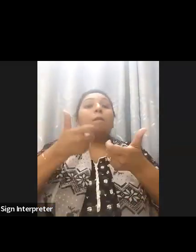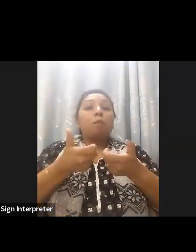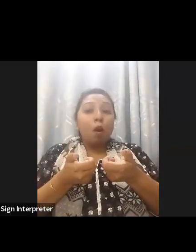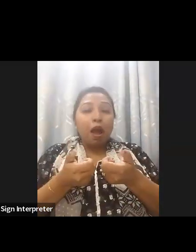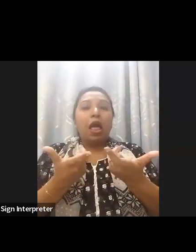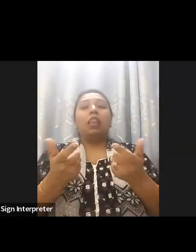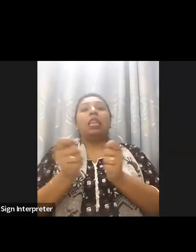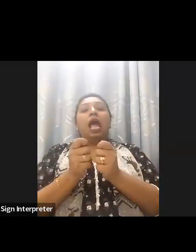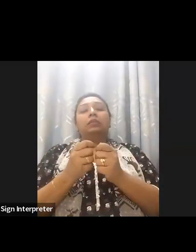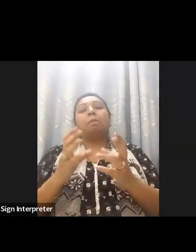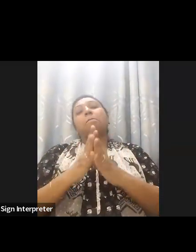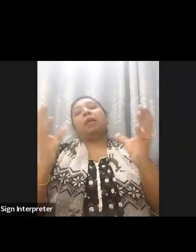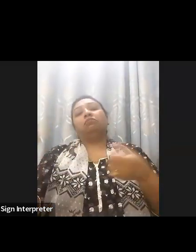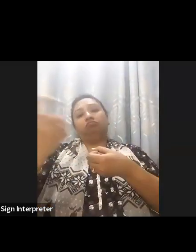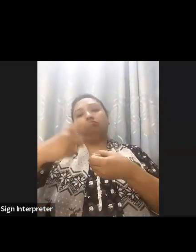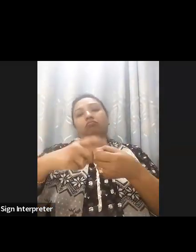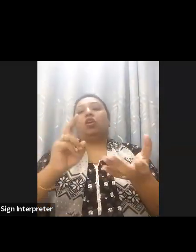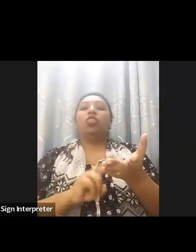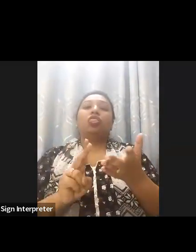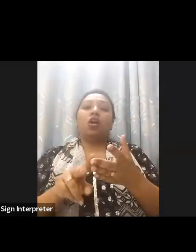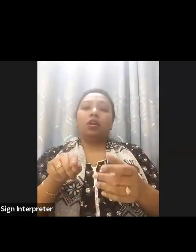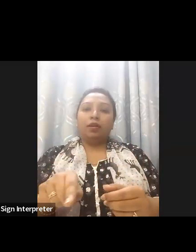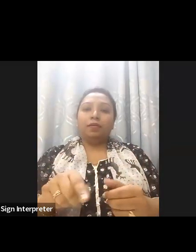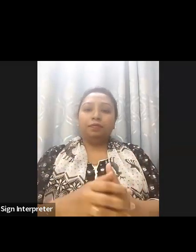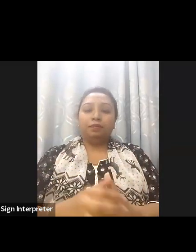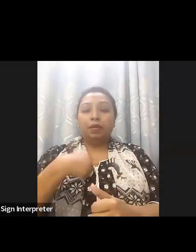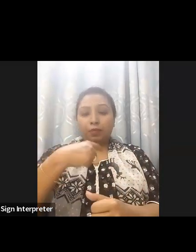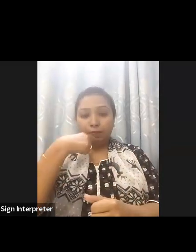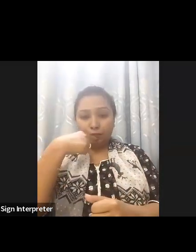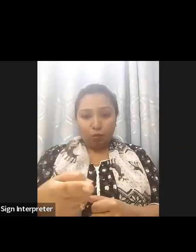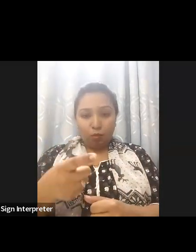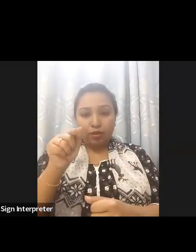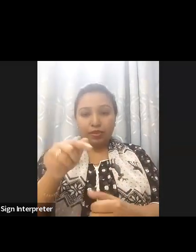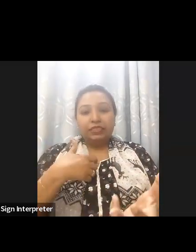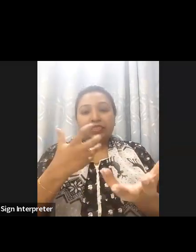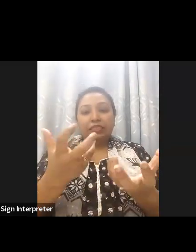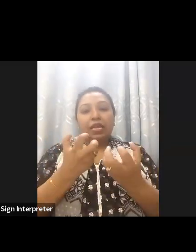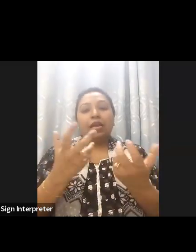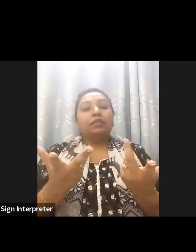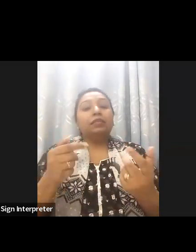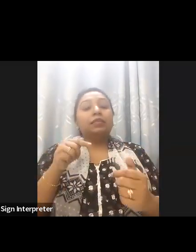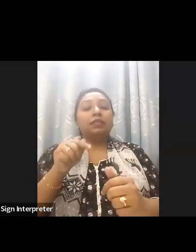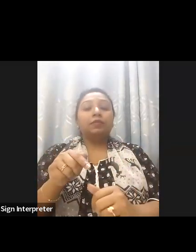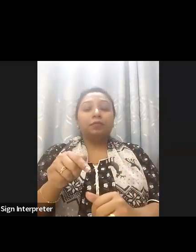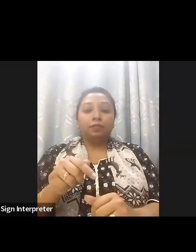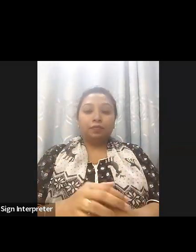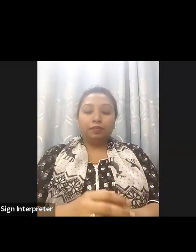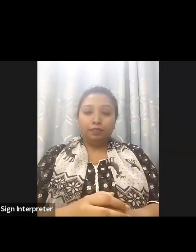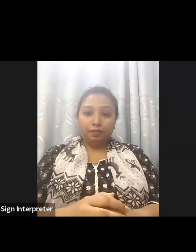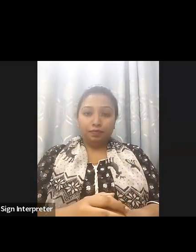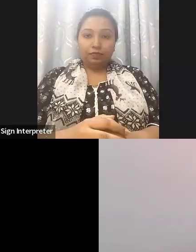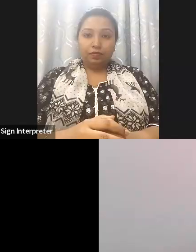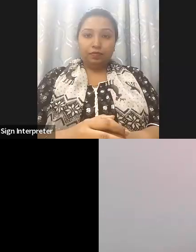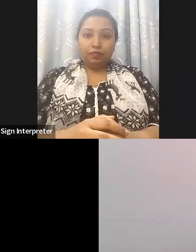Now as I said the DARE index is created to also enhance efforts of